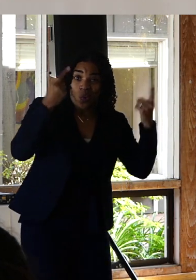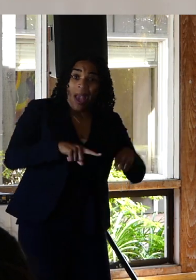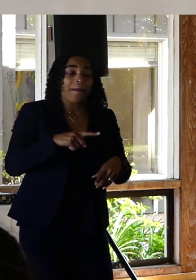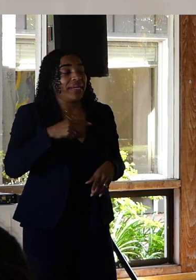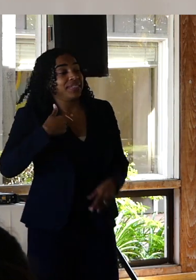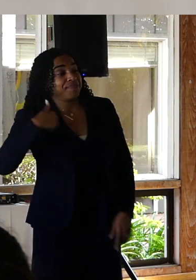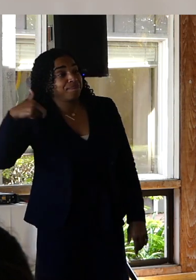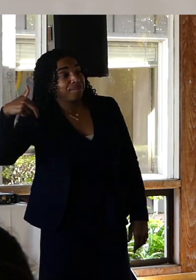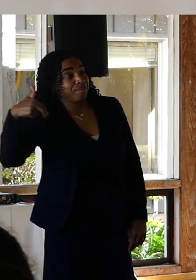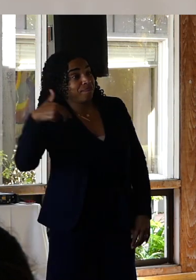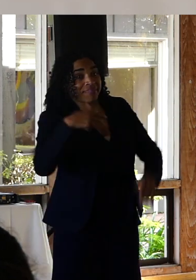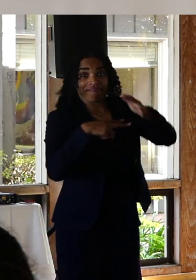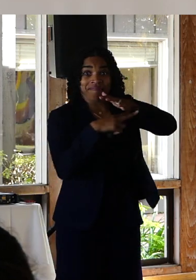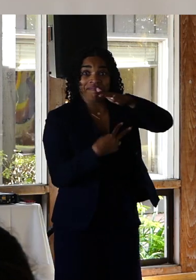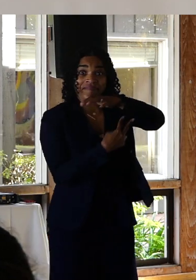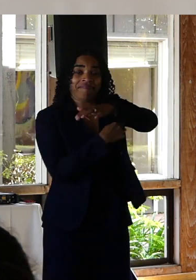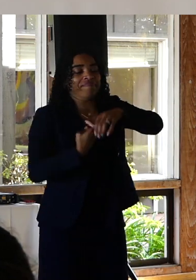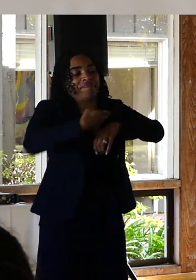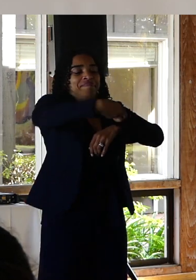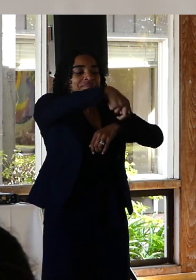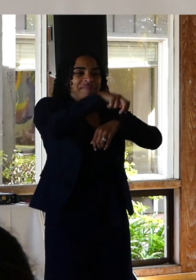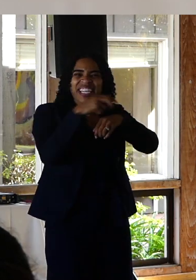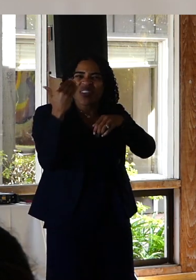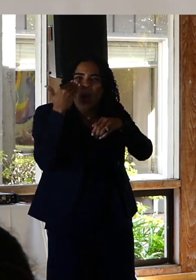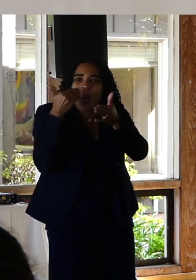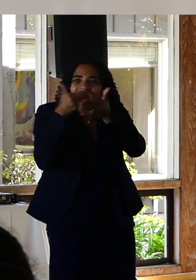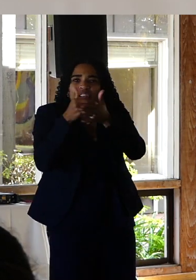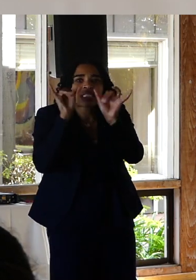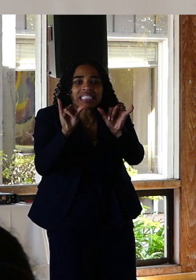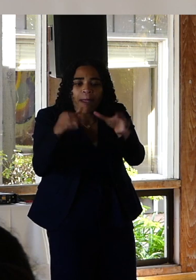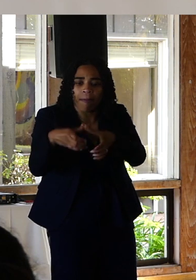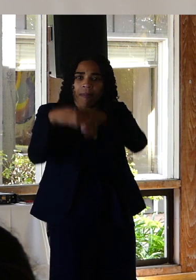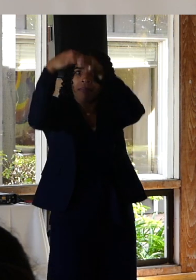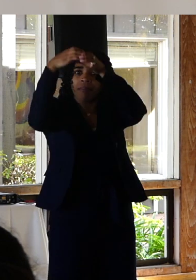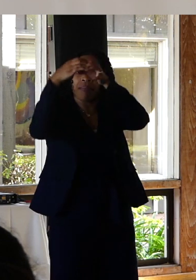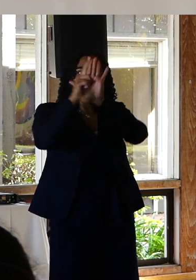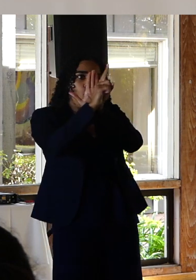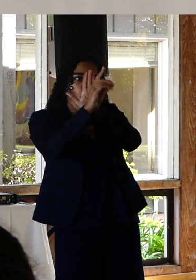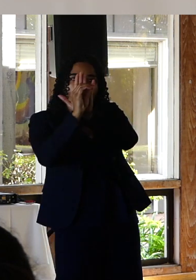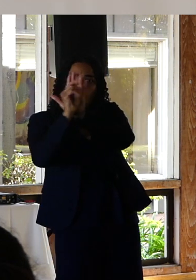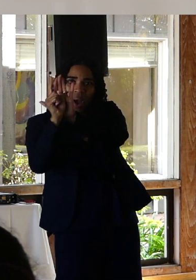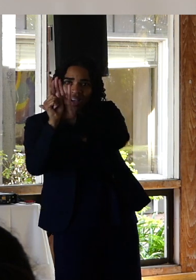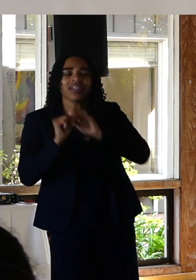The same little out-jut. as last time. And I brought a journal